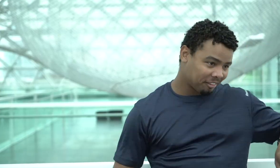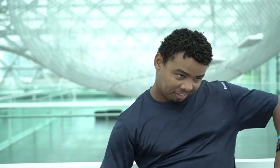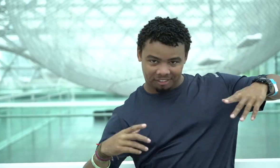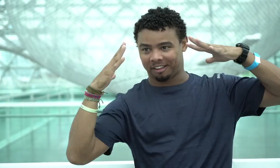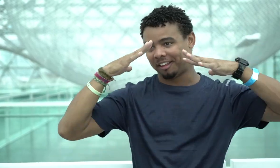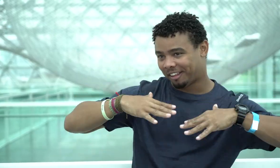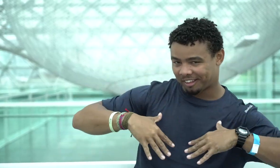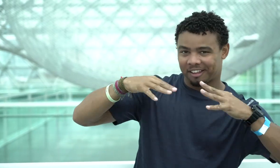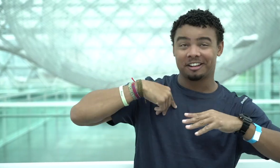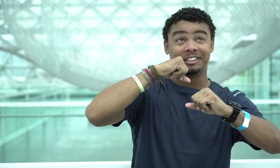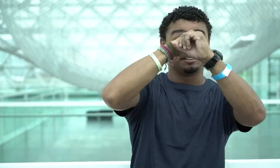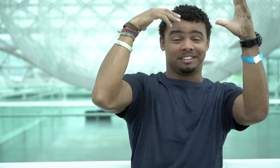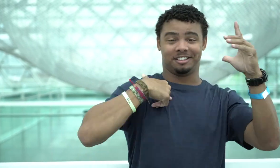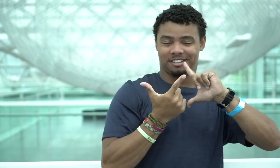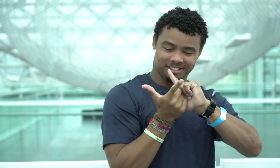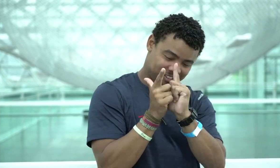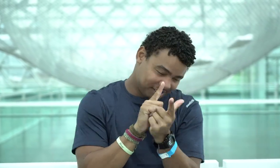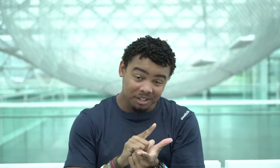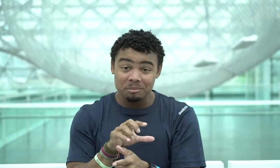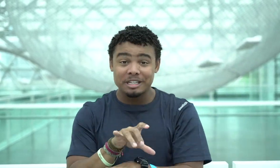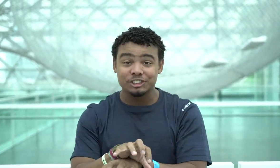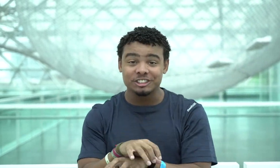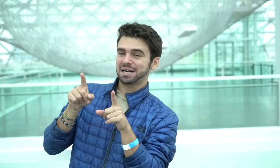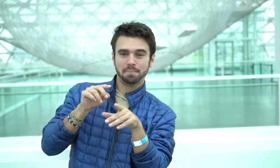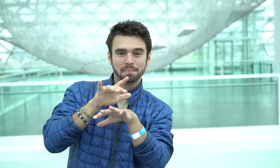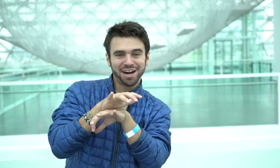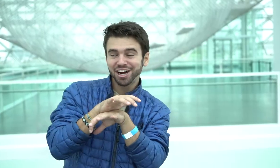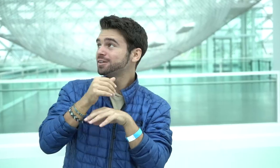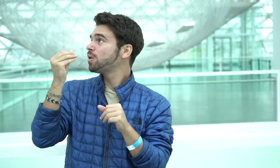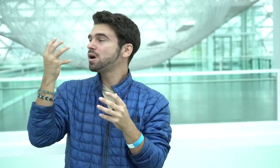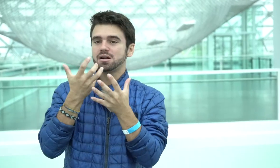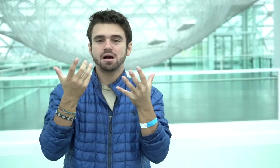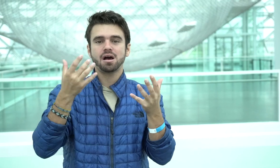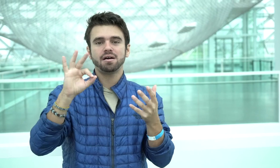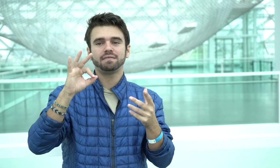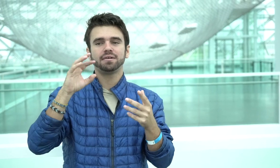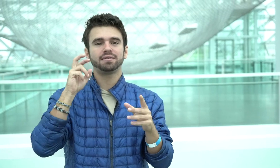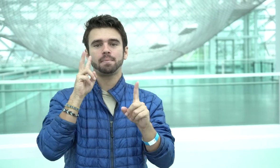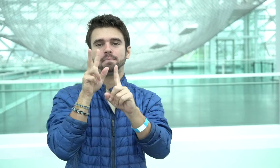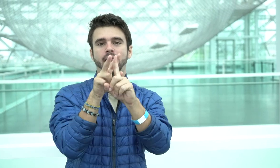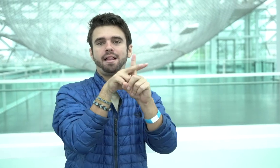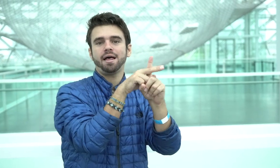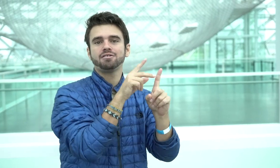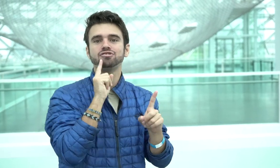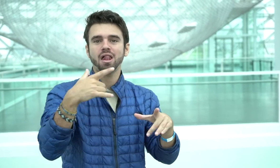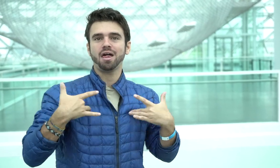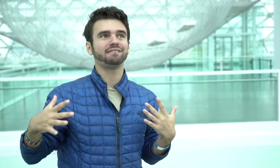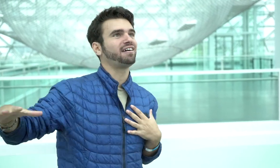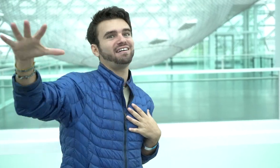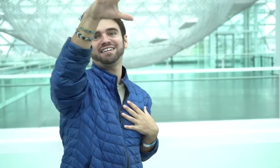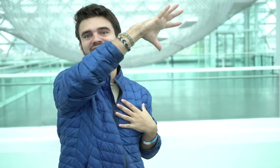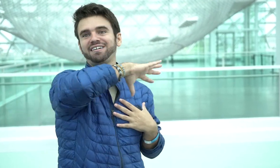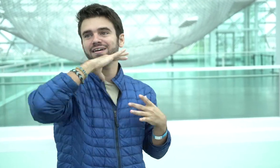I had an imagination that I became a spider. This spider web has applied to many real things in the world.